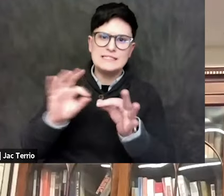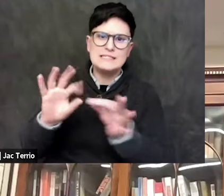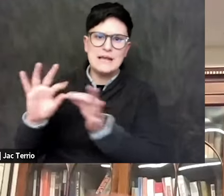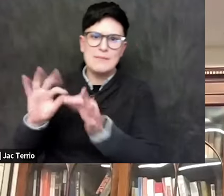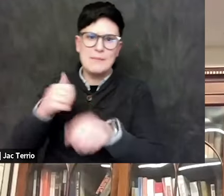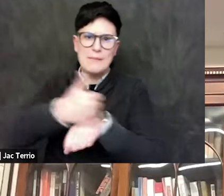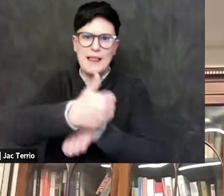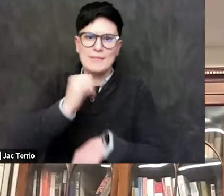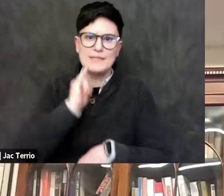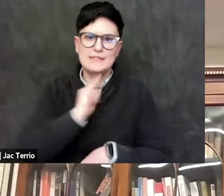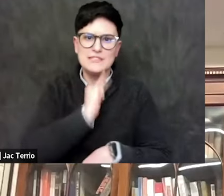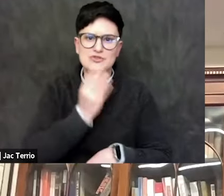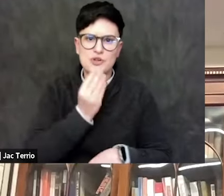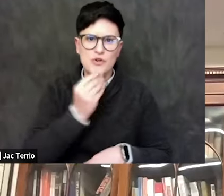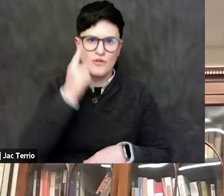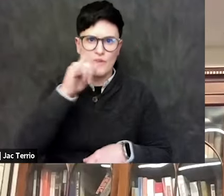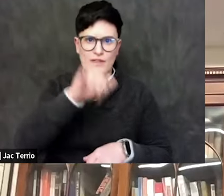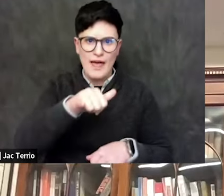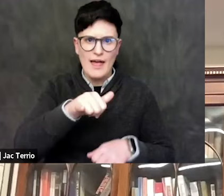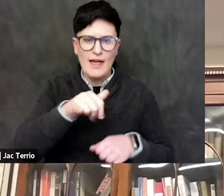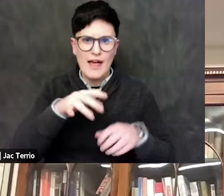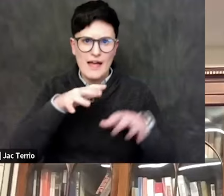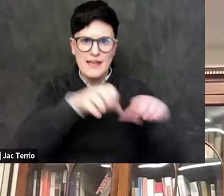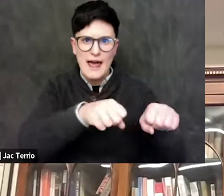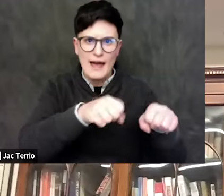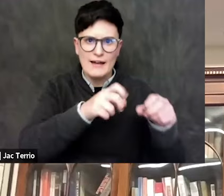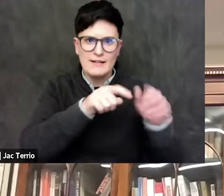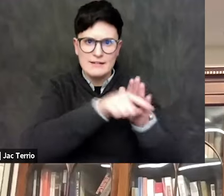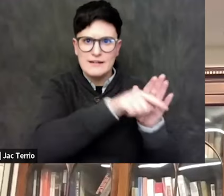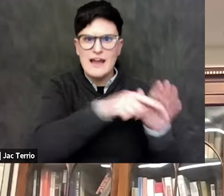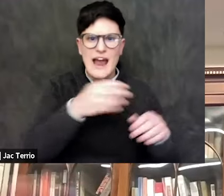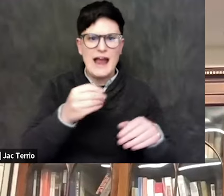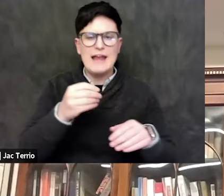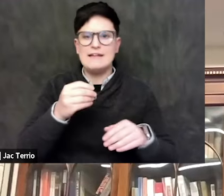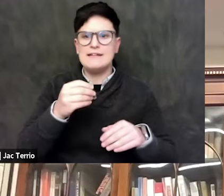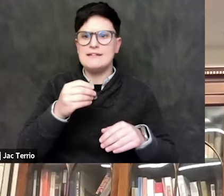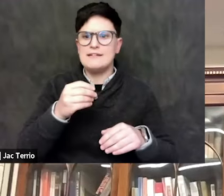And then, there was really a backlash against them and attempts to make their identities known,